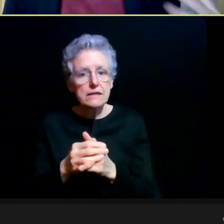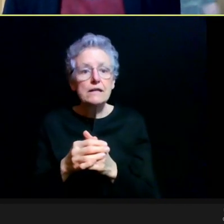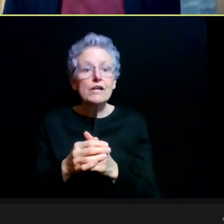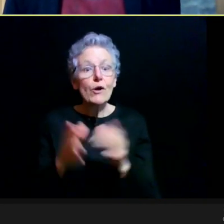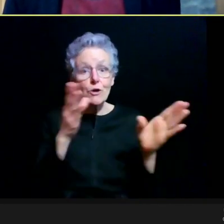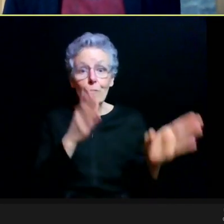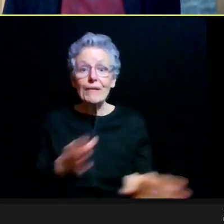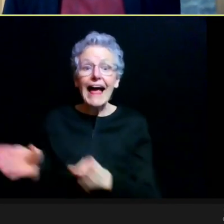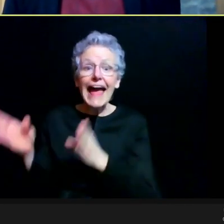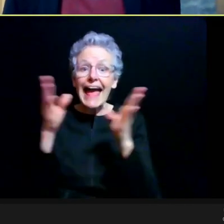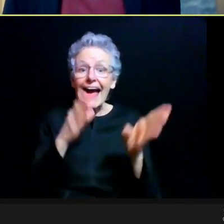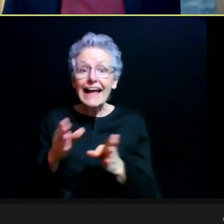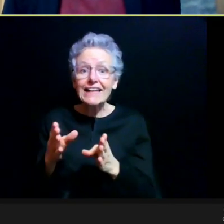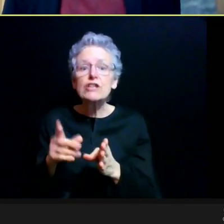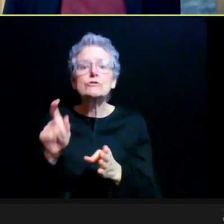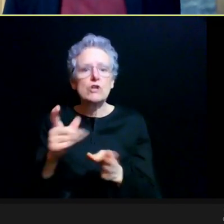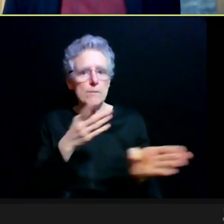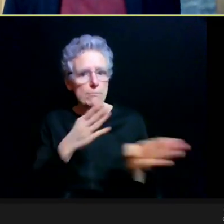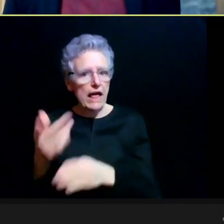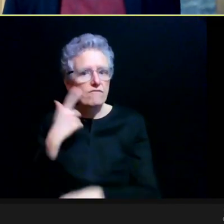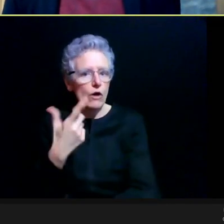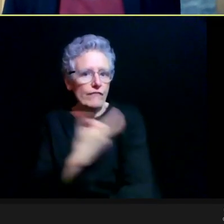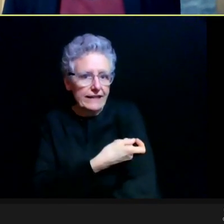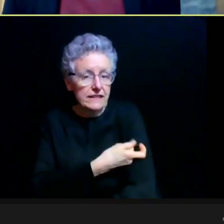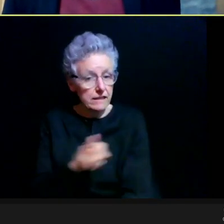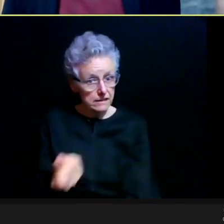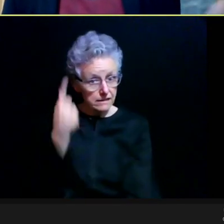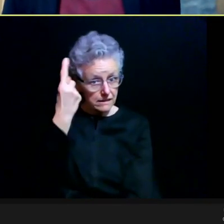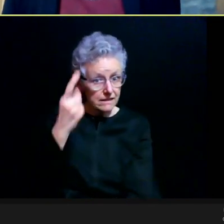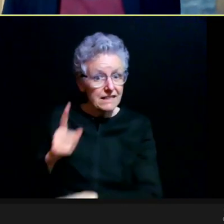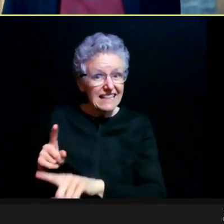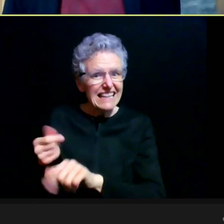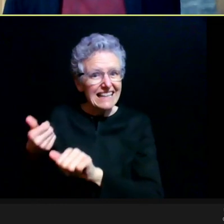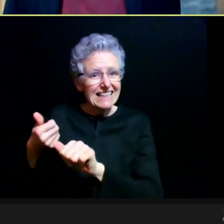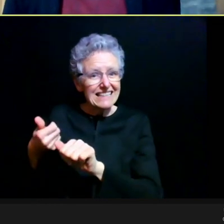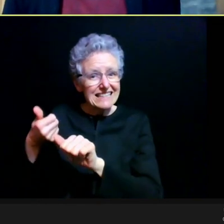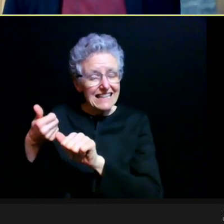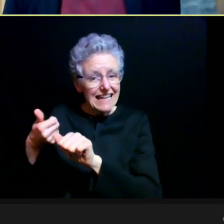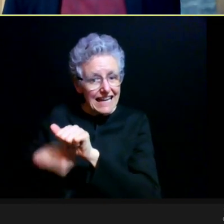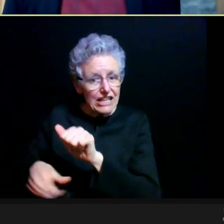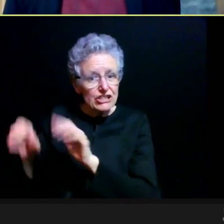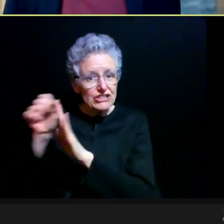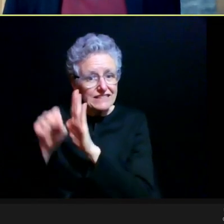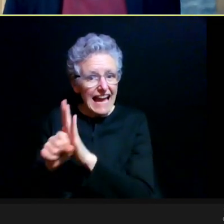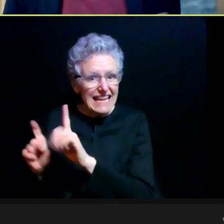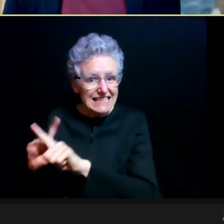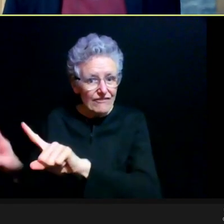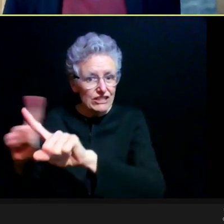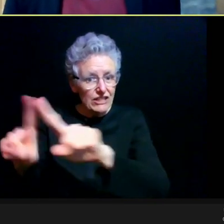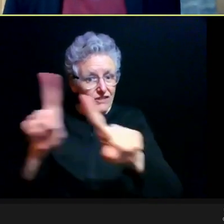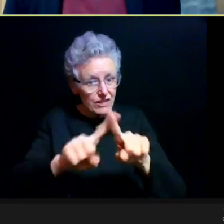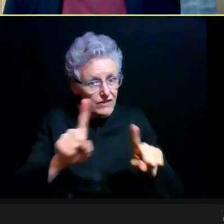have a plan to get vaccinated and understanding that different states are at different points, and it's gonna be a while before it's open season